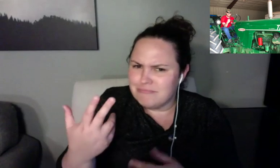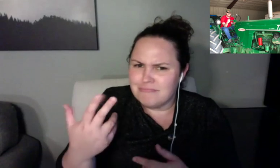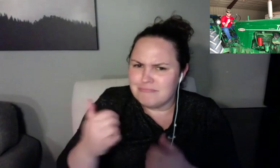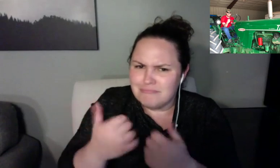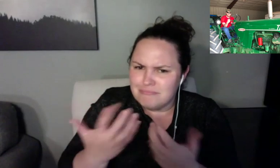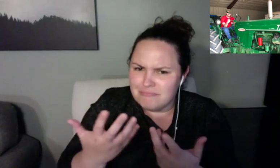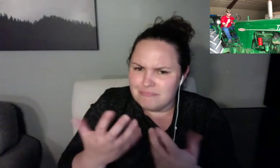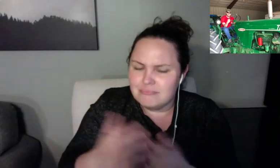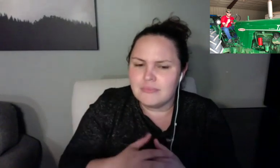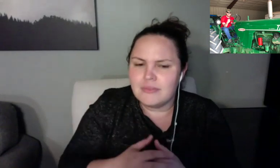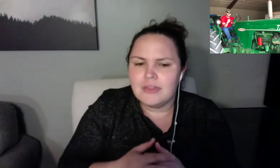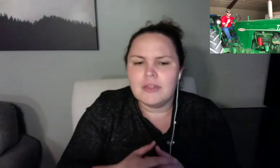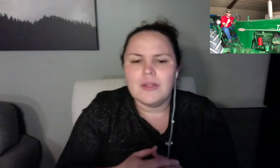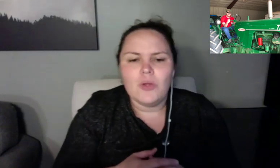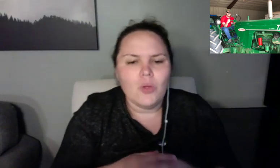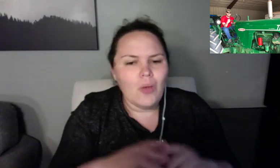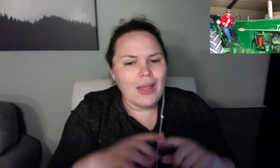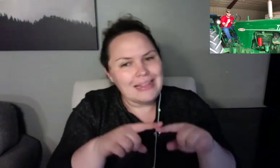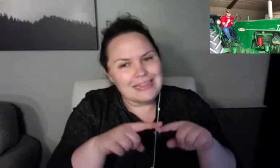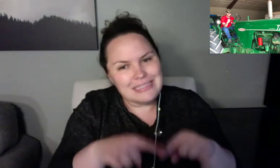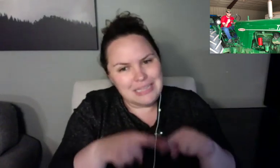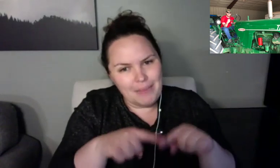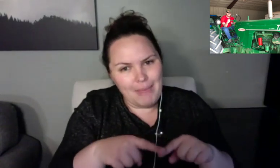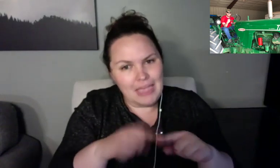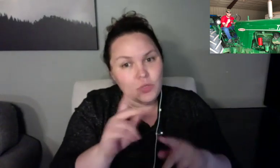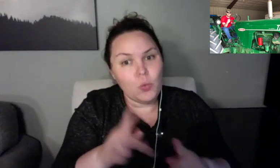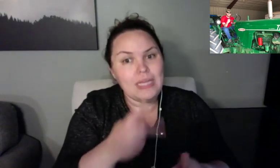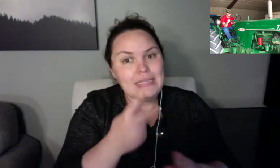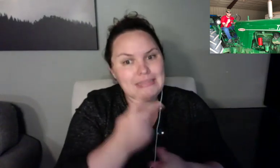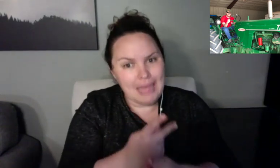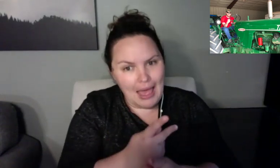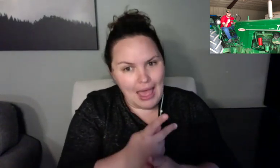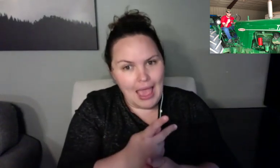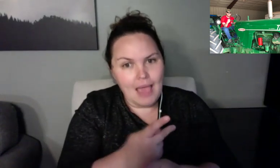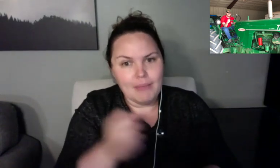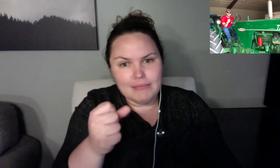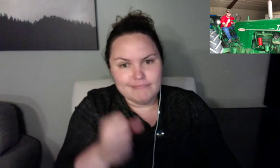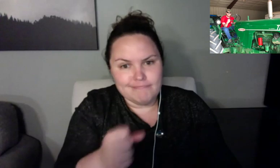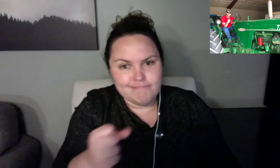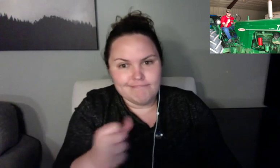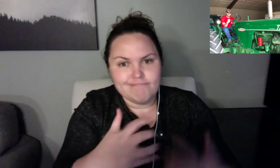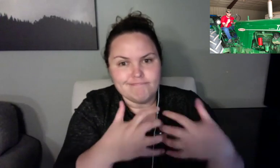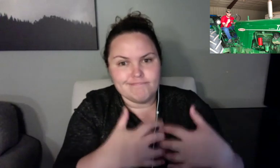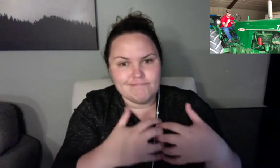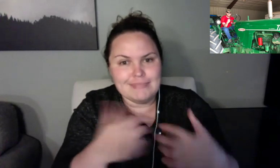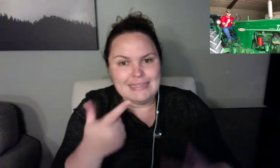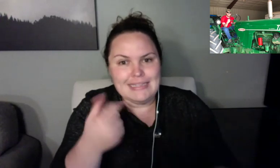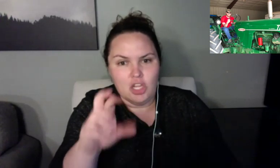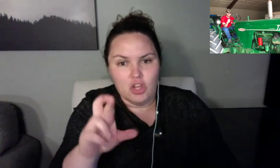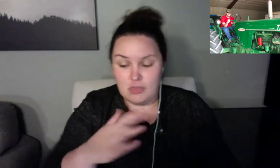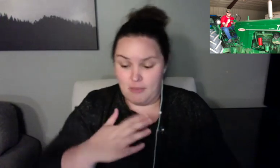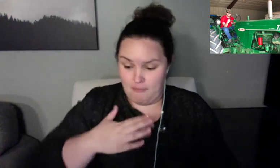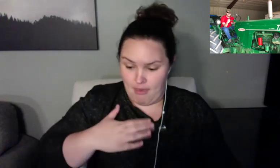Eme s mom: And. >> Eme: And I Were you going to do something. >> Eme: Oh, I was going to sing.